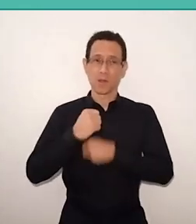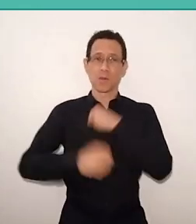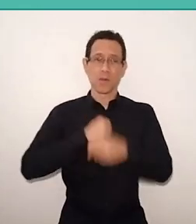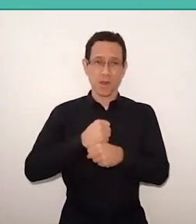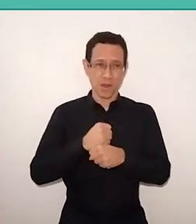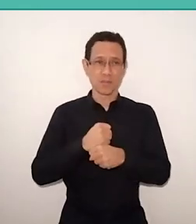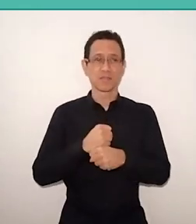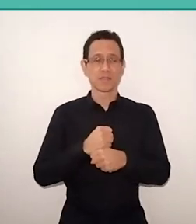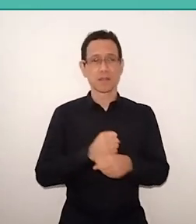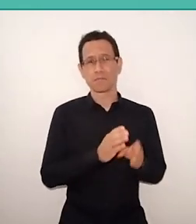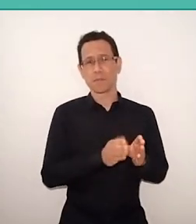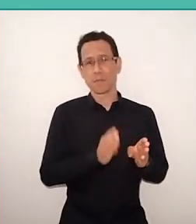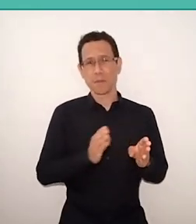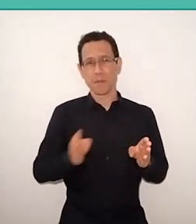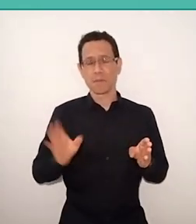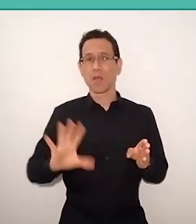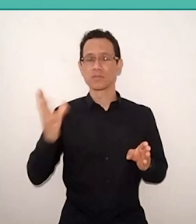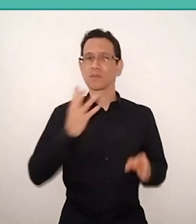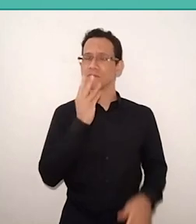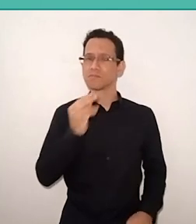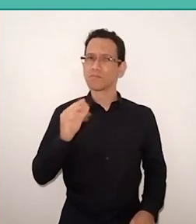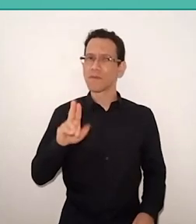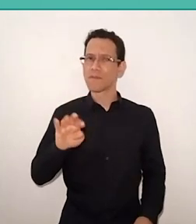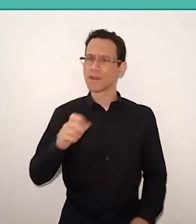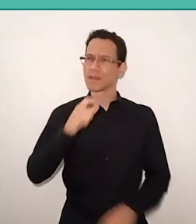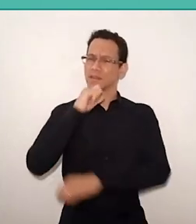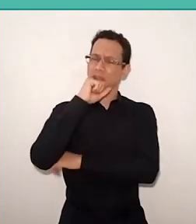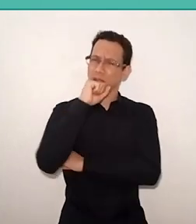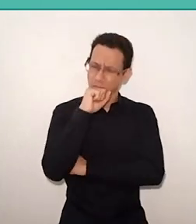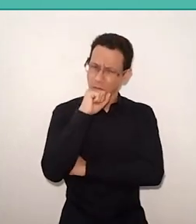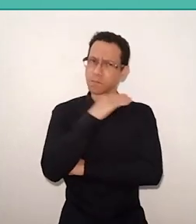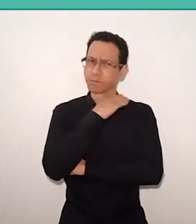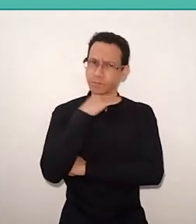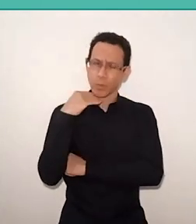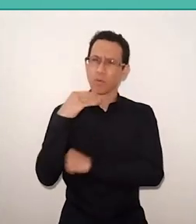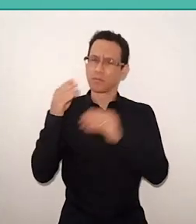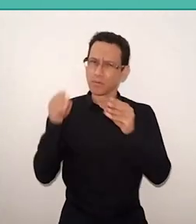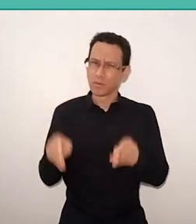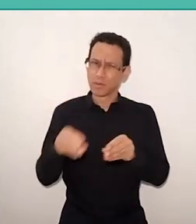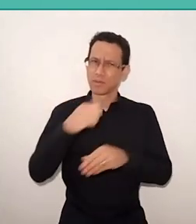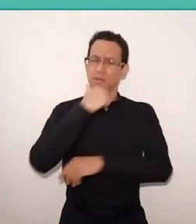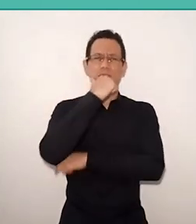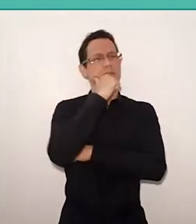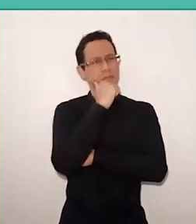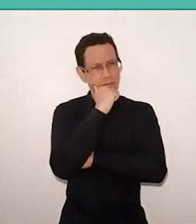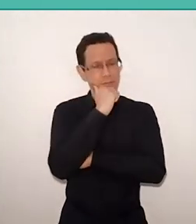Paulo Freire died, and I stayed with the problem in the head. And then the story comes, the little story I'm going to tell,